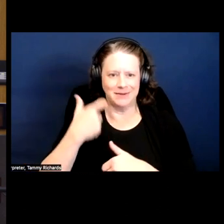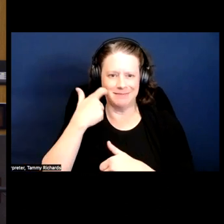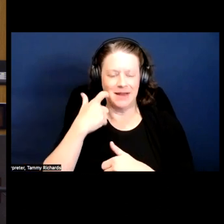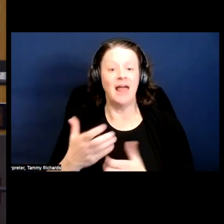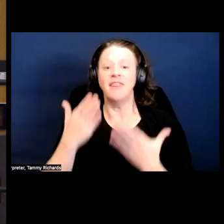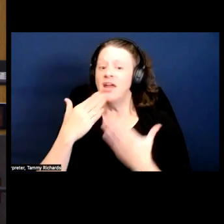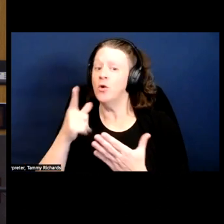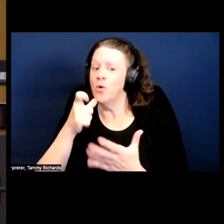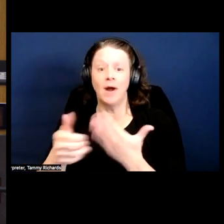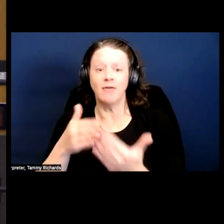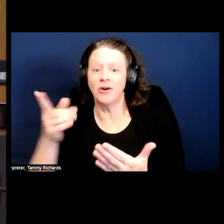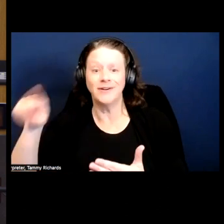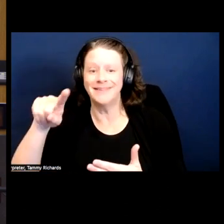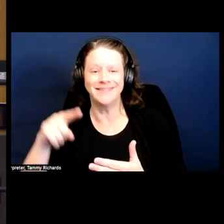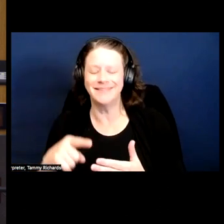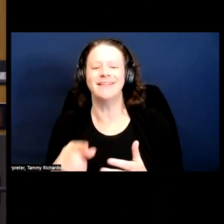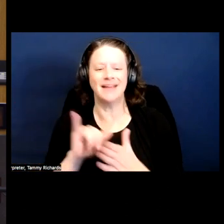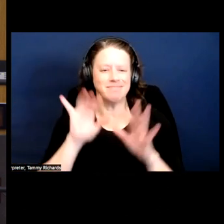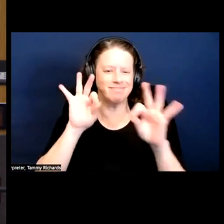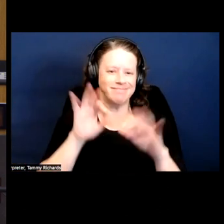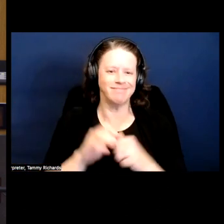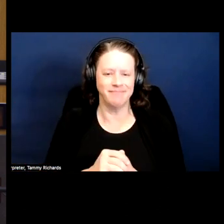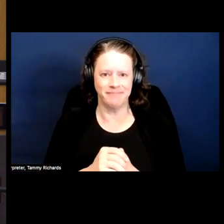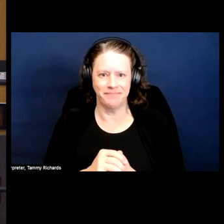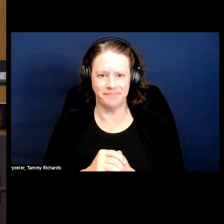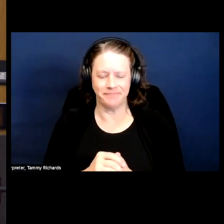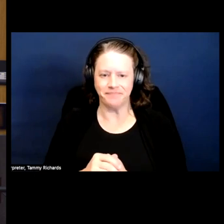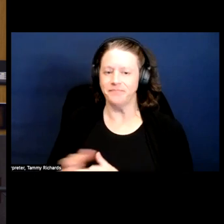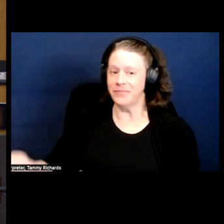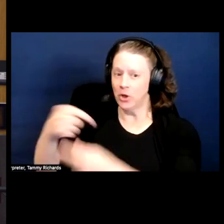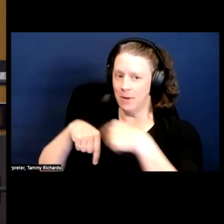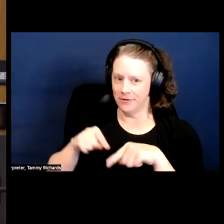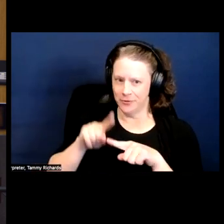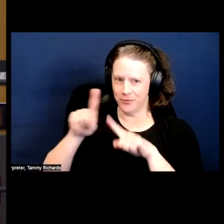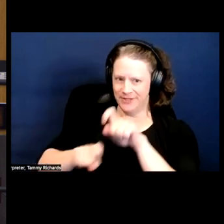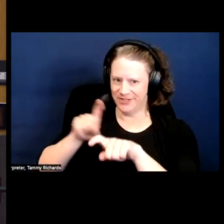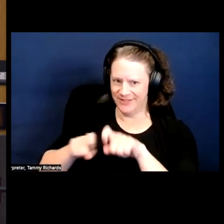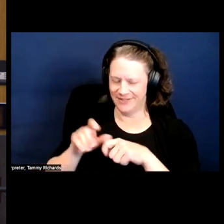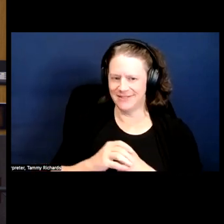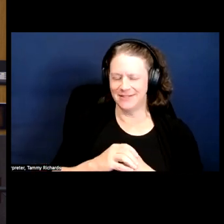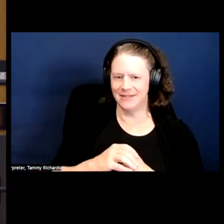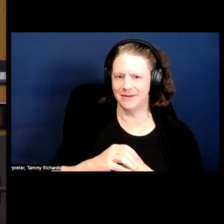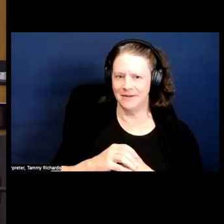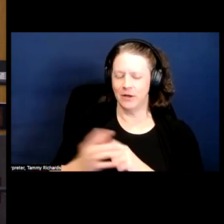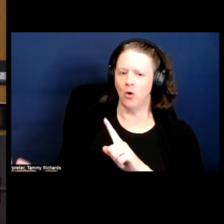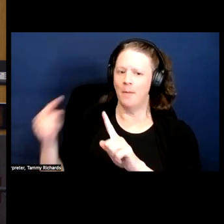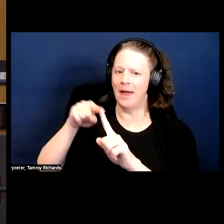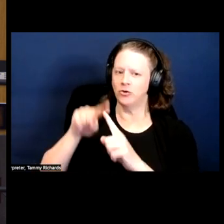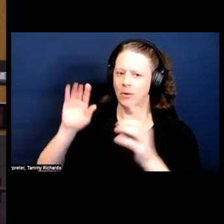DR. Thank you, that someone! Okay. Back to questions. Back to analogies.